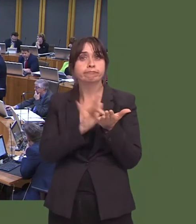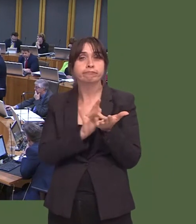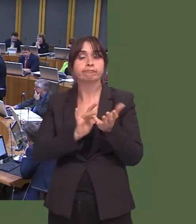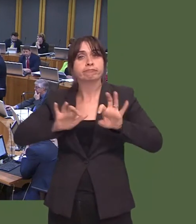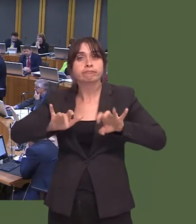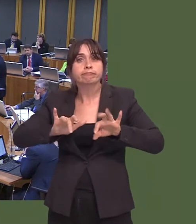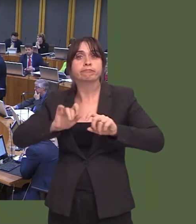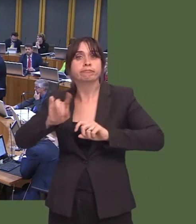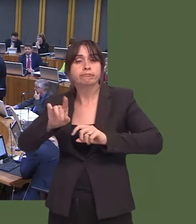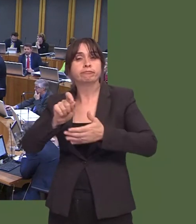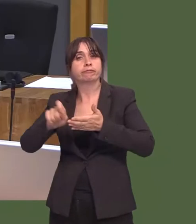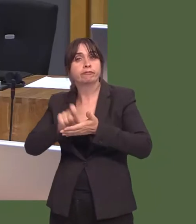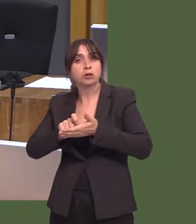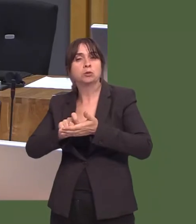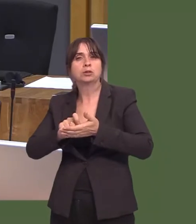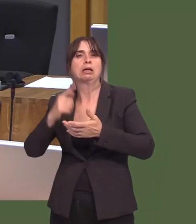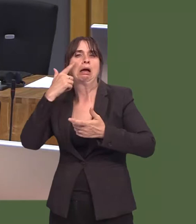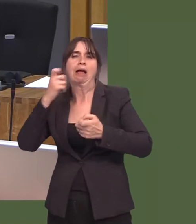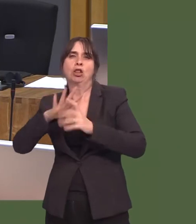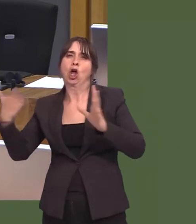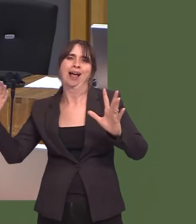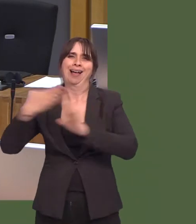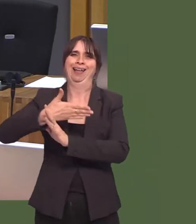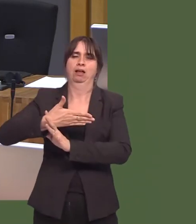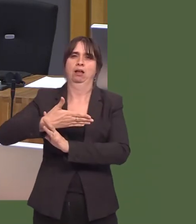Ond nid oes rheswm, yn y pen draw, pam ddylai hynny ddim ddigwydd.